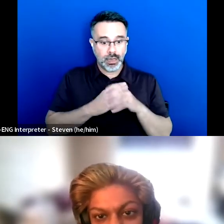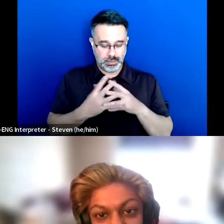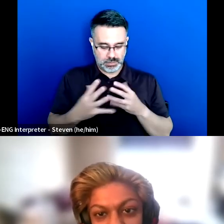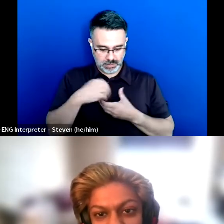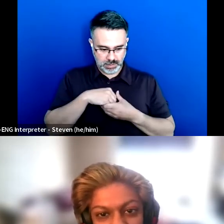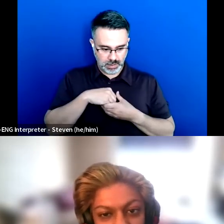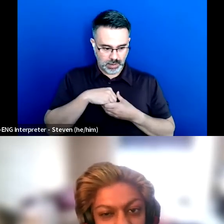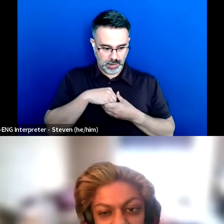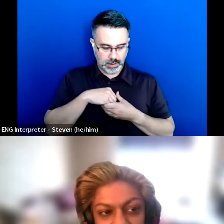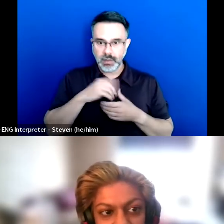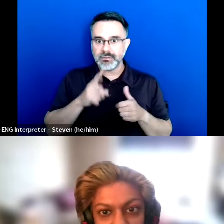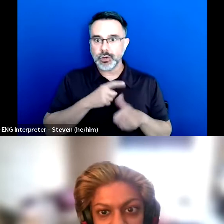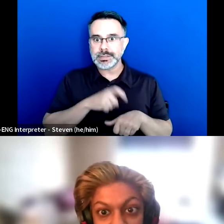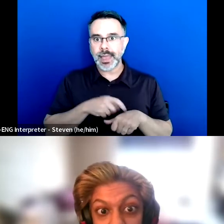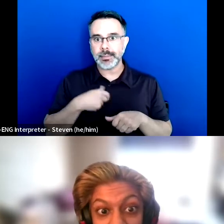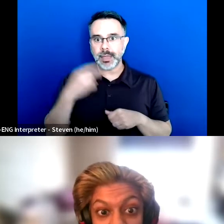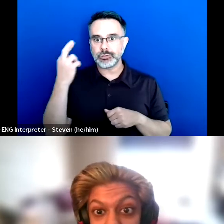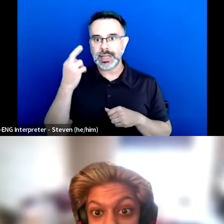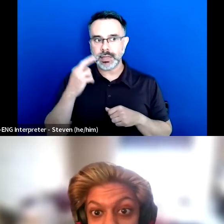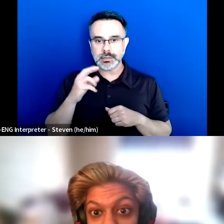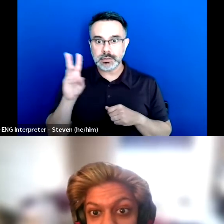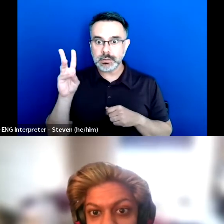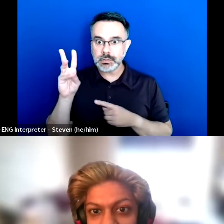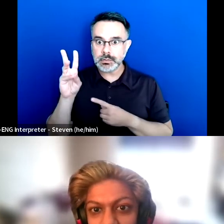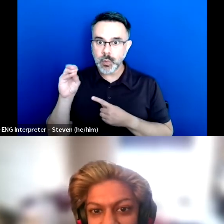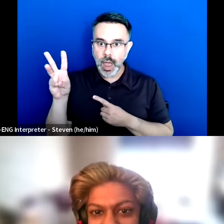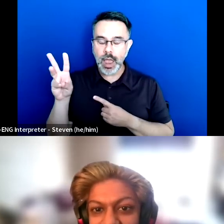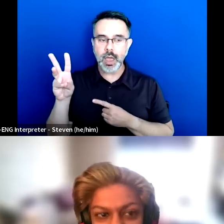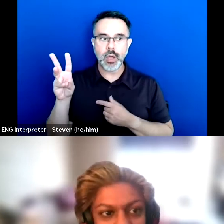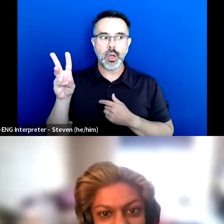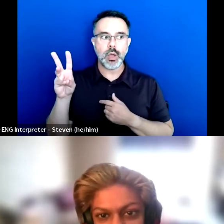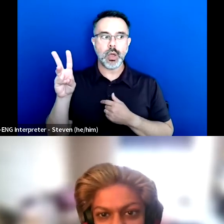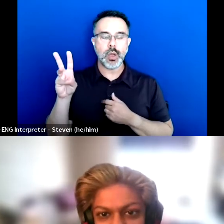And it was the first time that I ever really was like wow, wait life can be different?